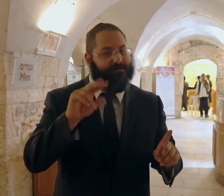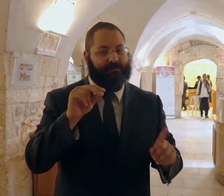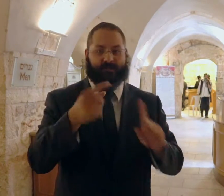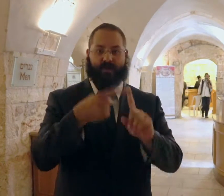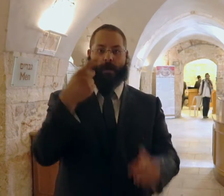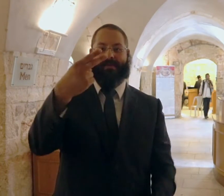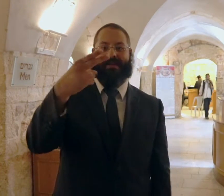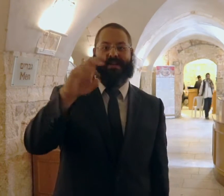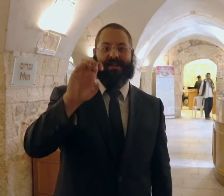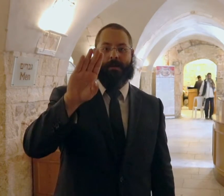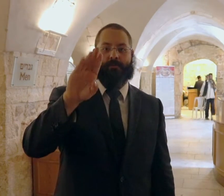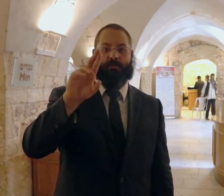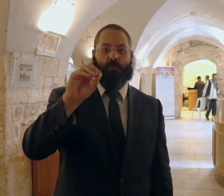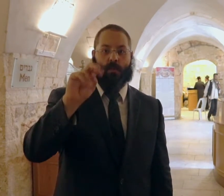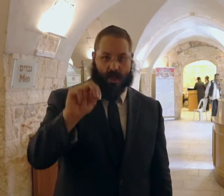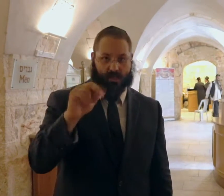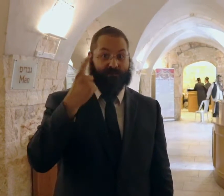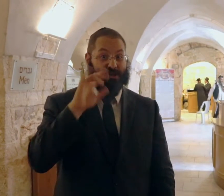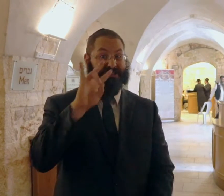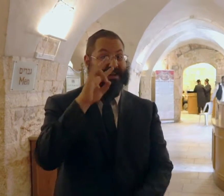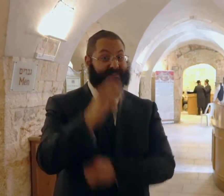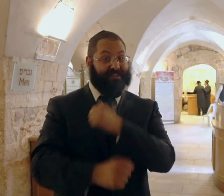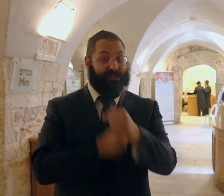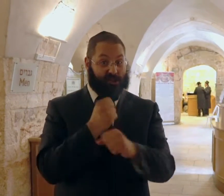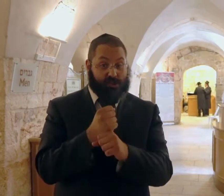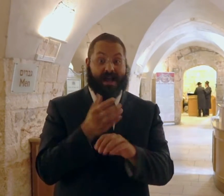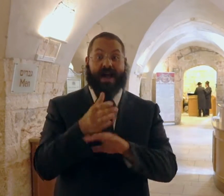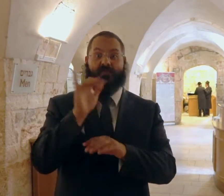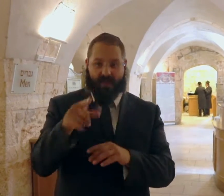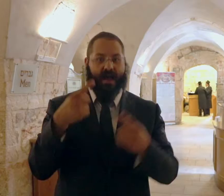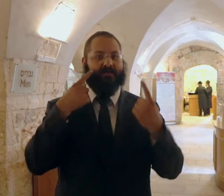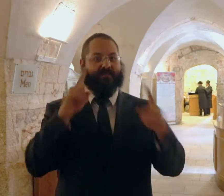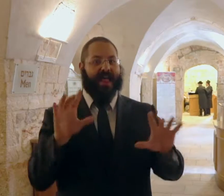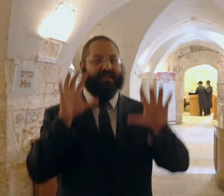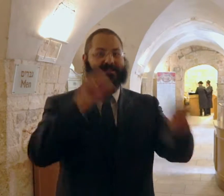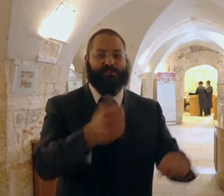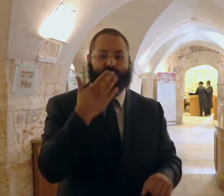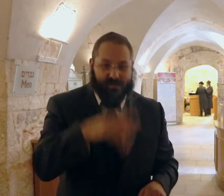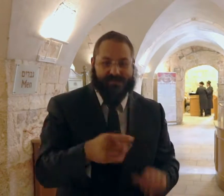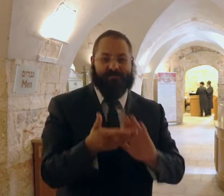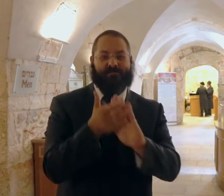No, he ruled from Hebron for 7 years. After that, he finally conquered Jerusalem,